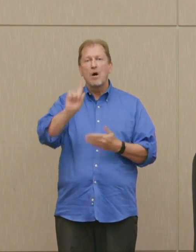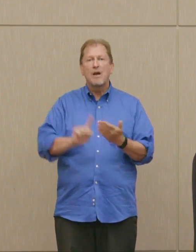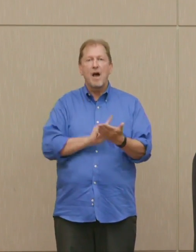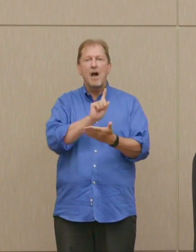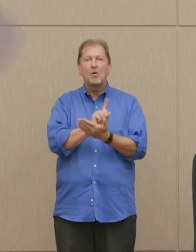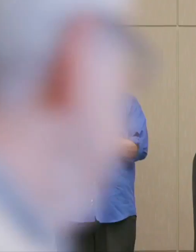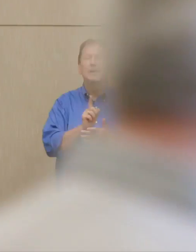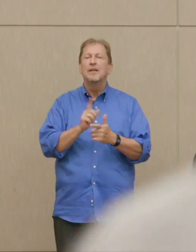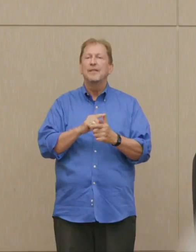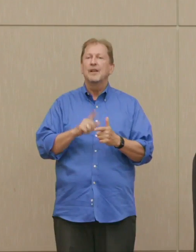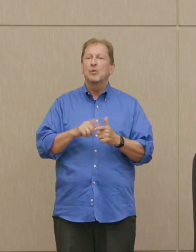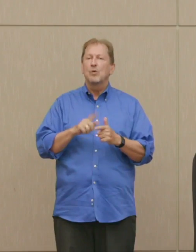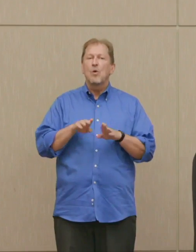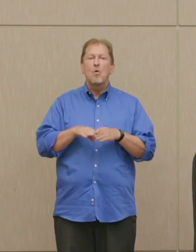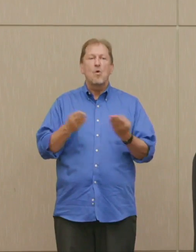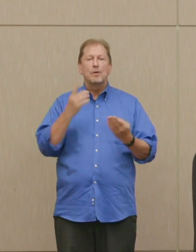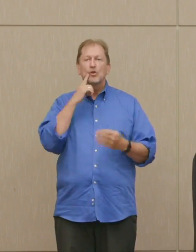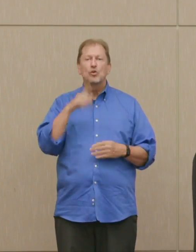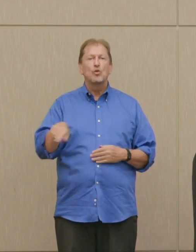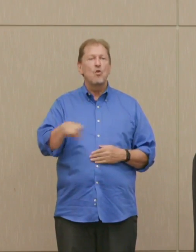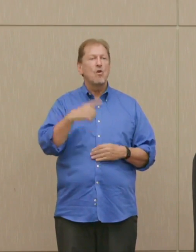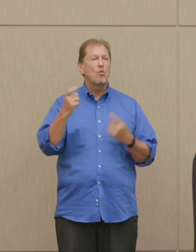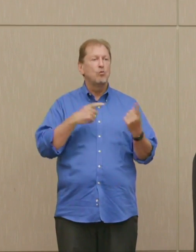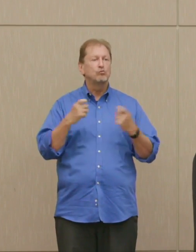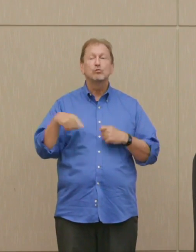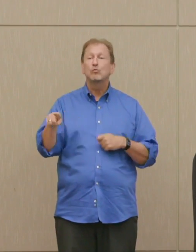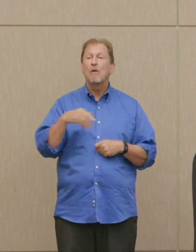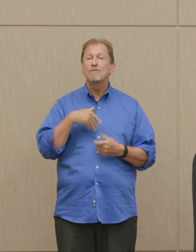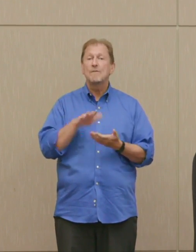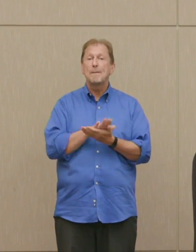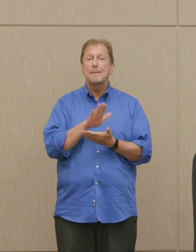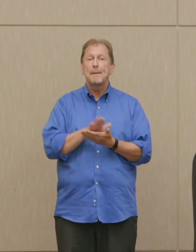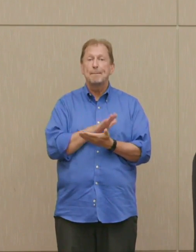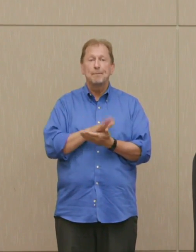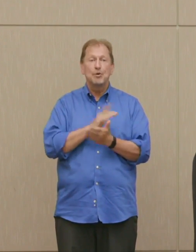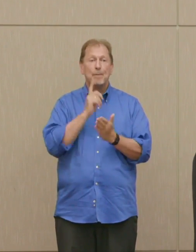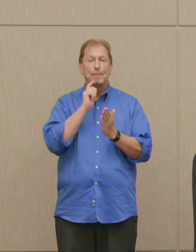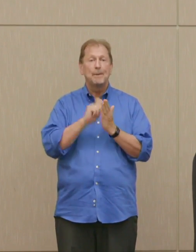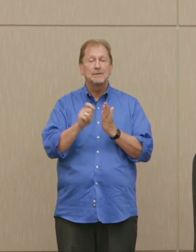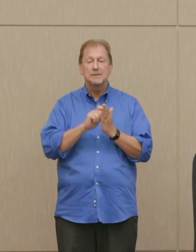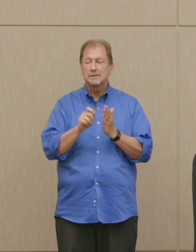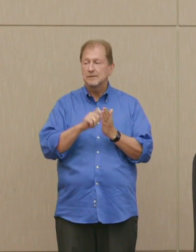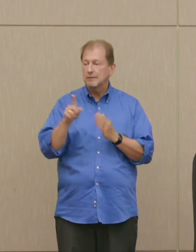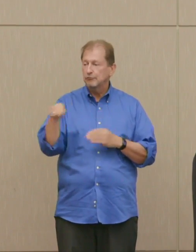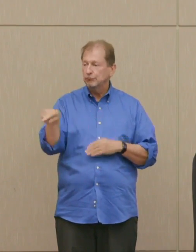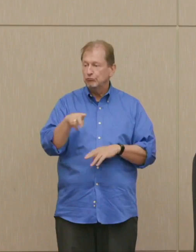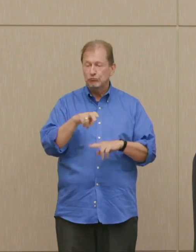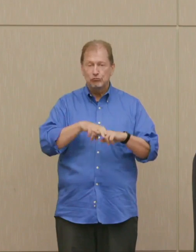You have pieces of paper and a pencil on your chair, so please feel free to write your questions